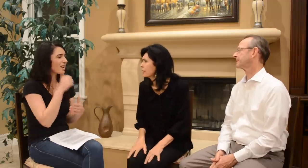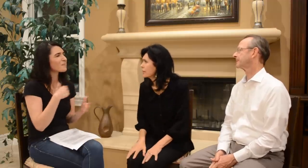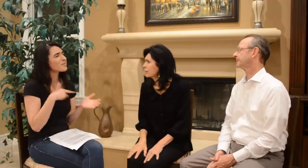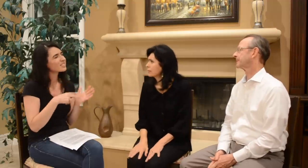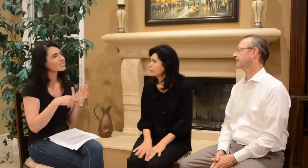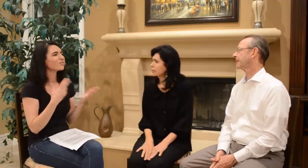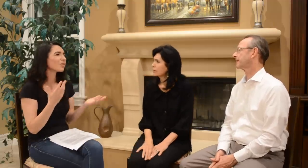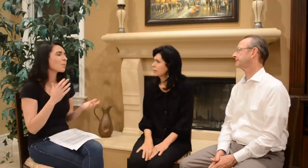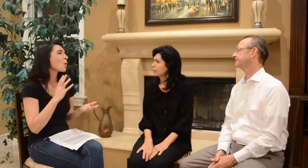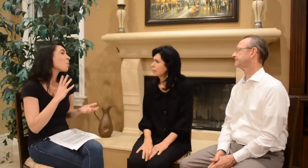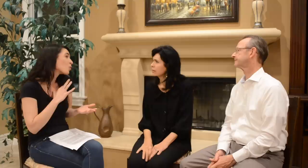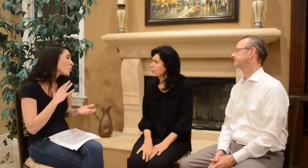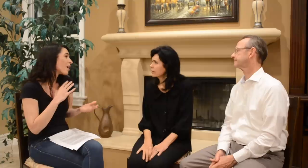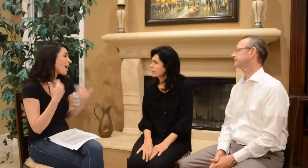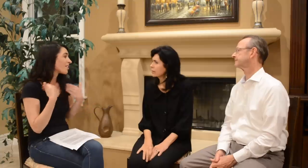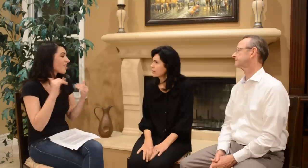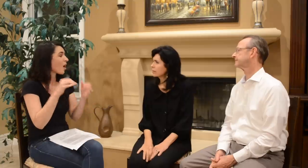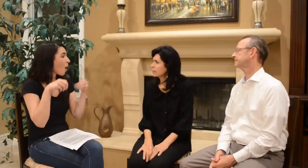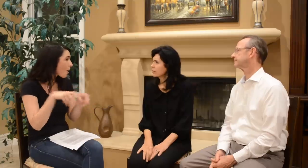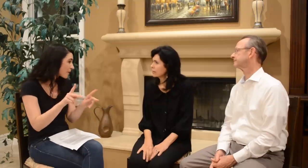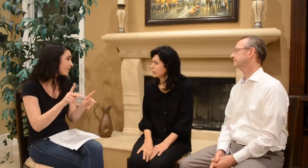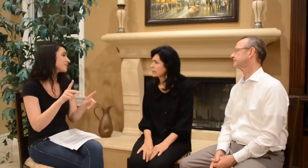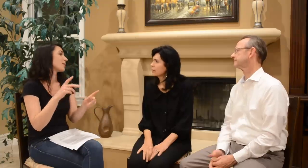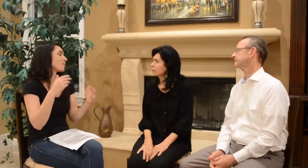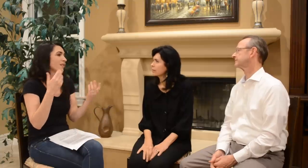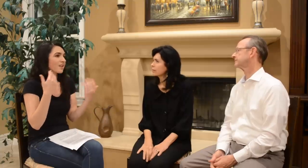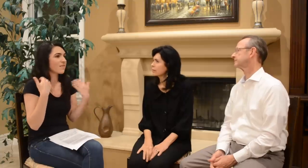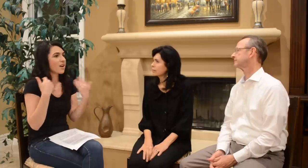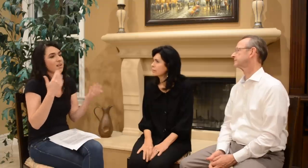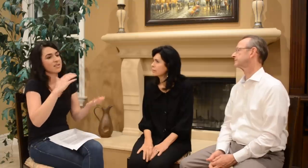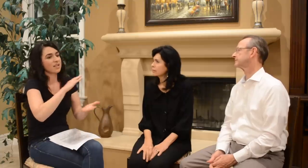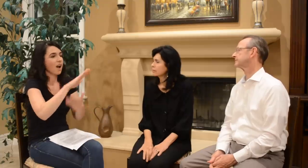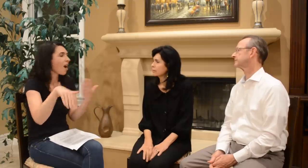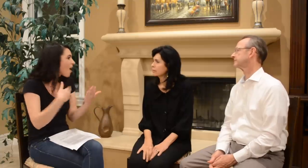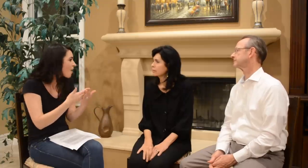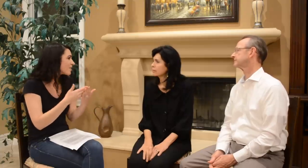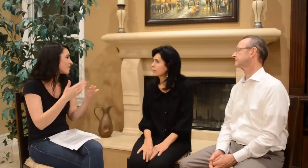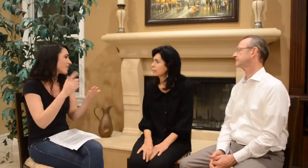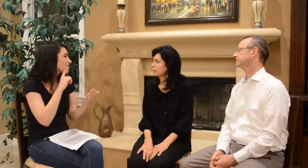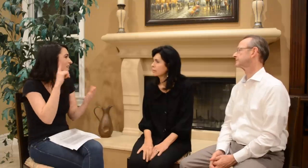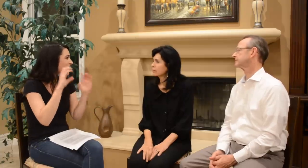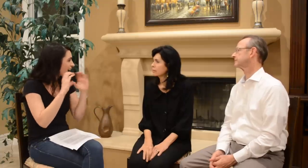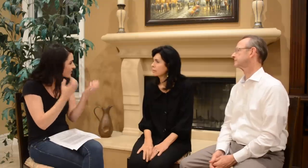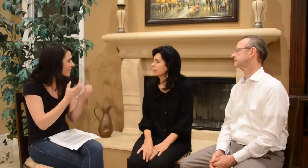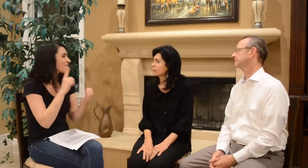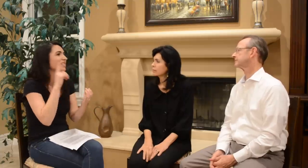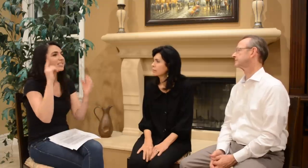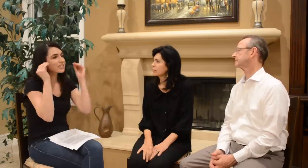I’m glad I didn’t. I mean it would have been cool to have an opportunity to have all deaf classes, deaf teachers…